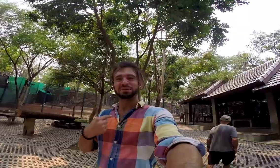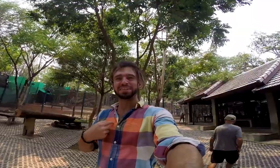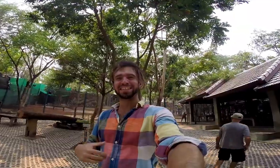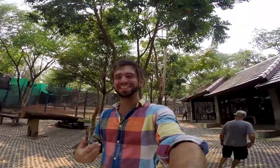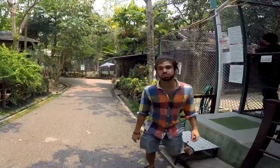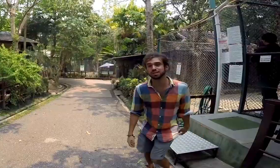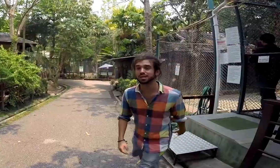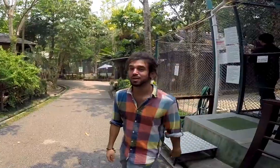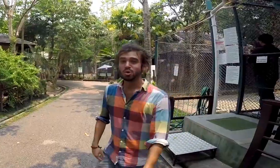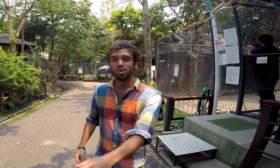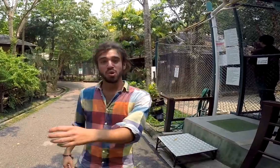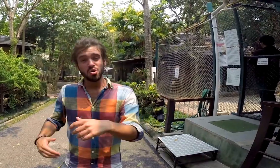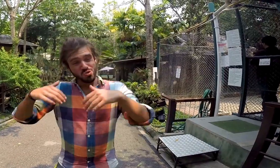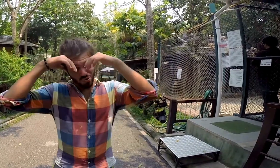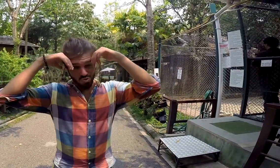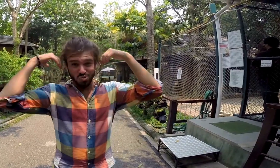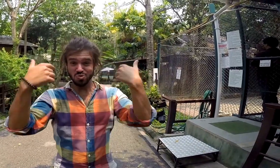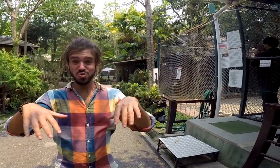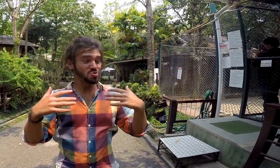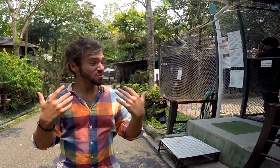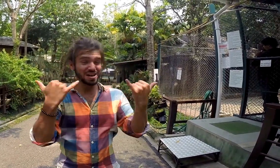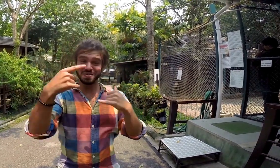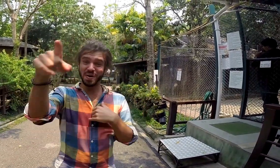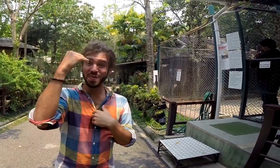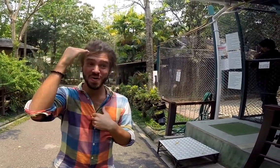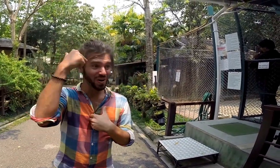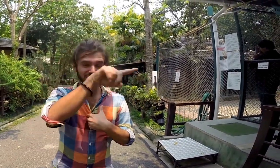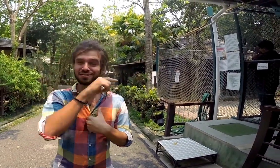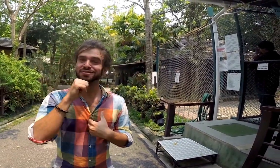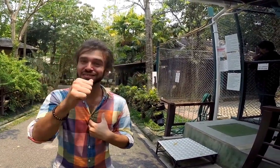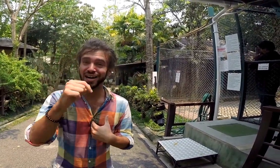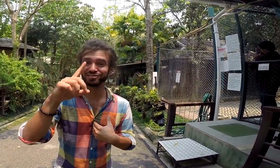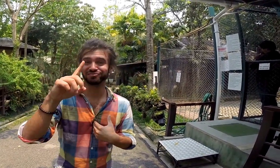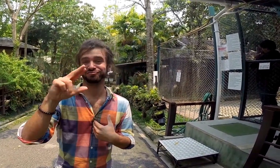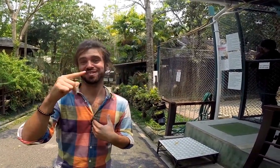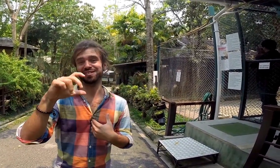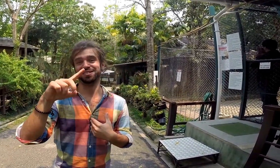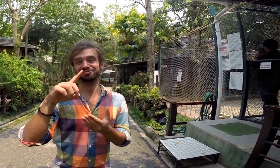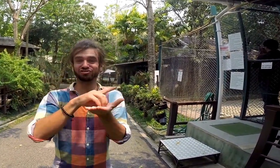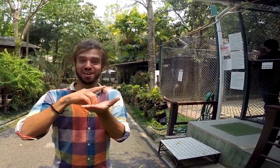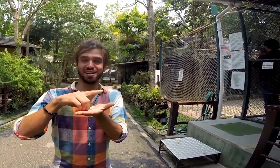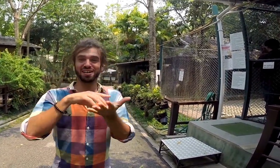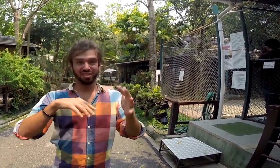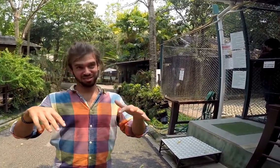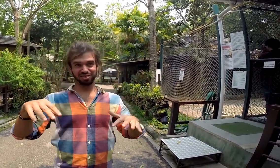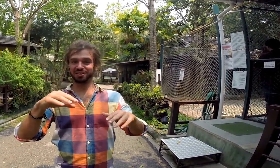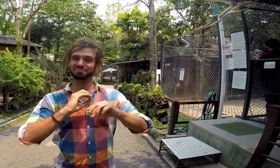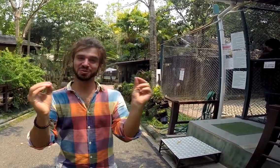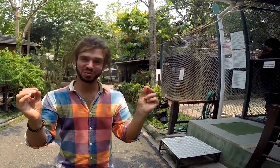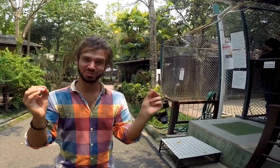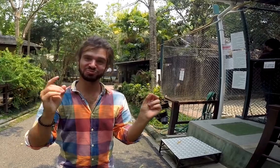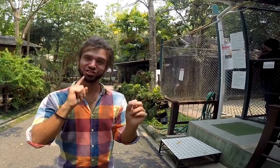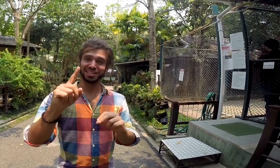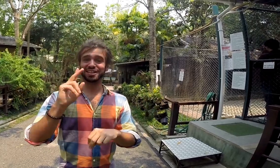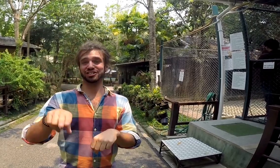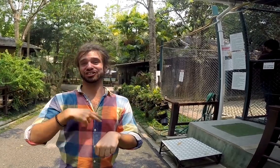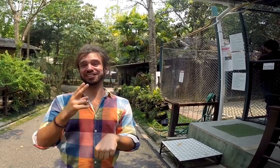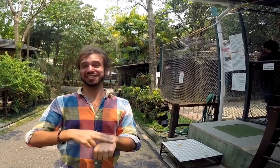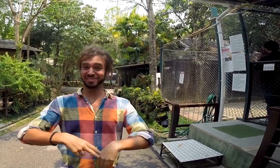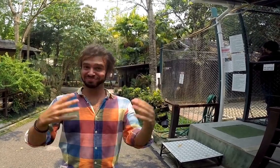Wow! Now you guys know that the tigers are not drugged here. It's all natural here.